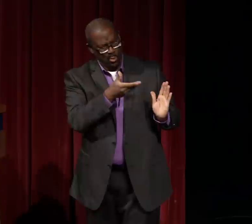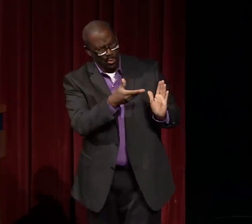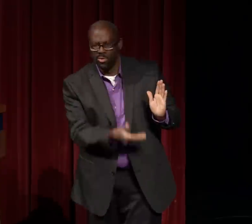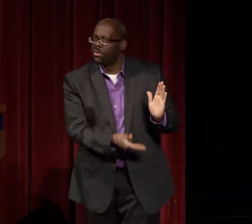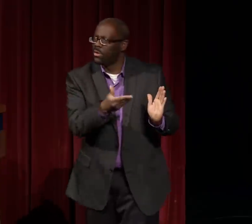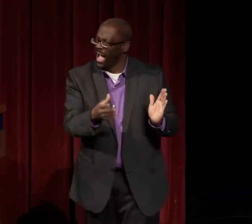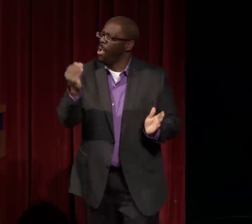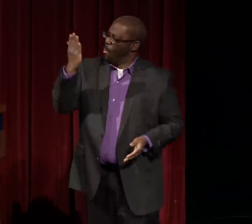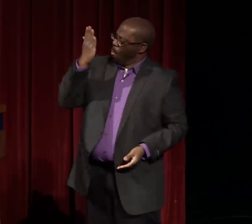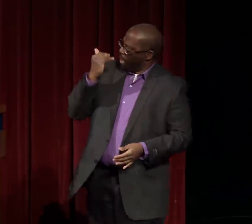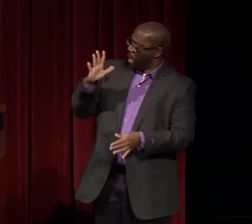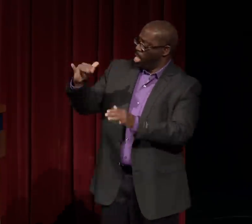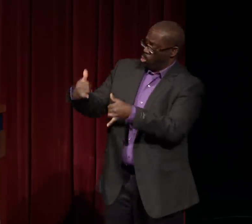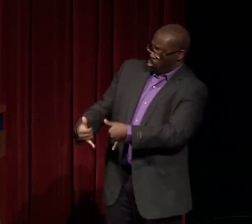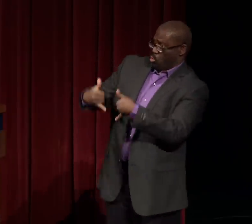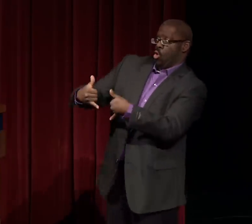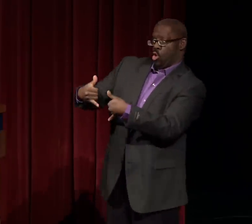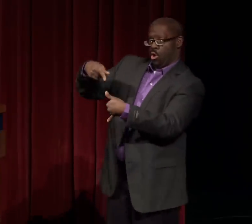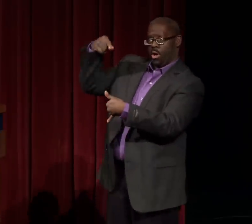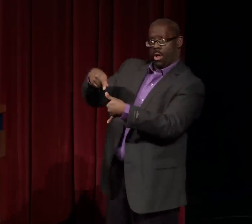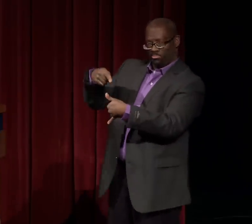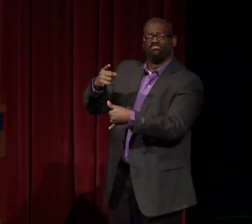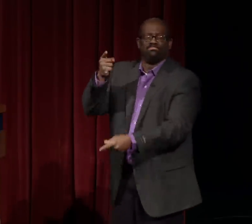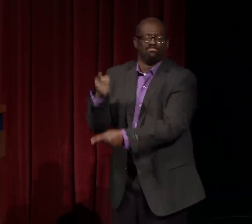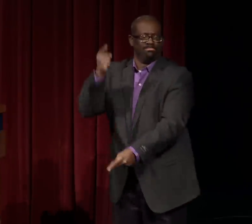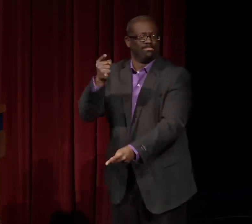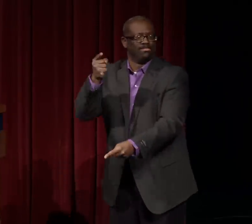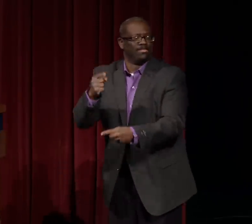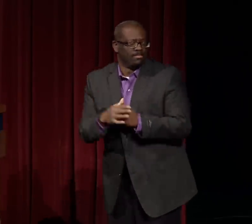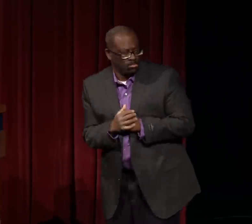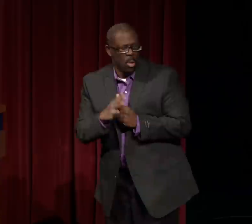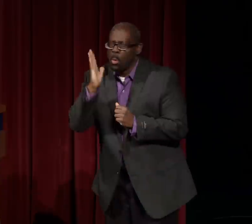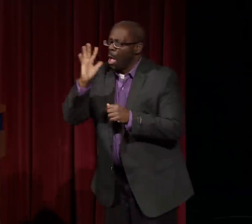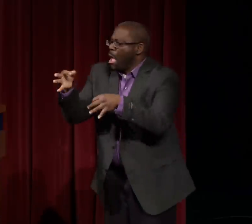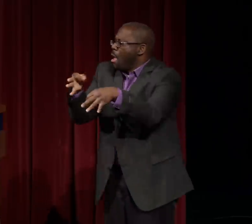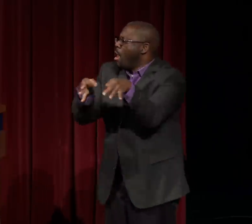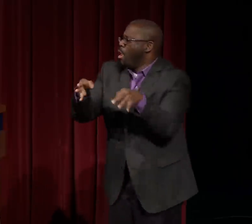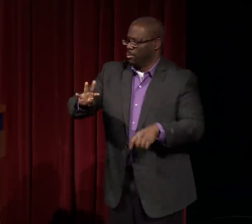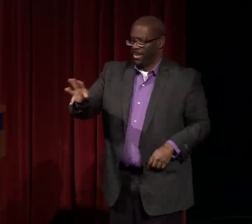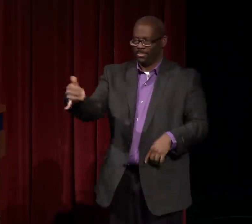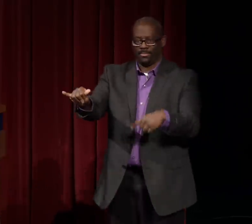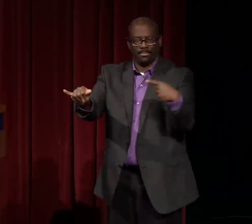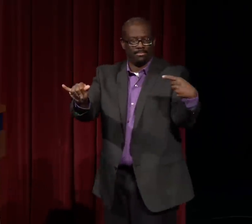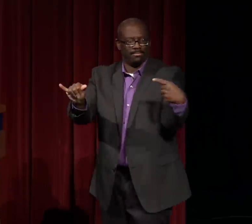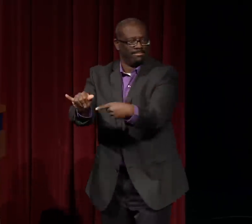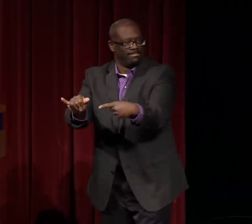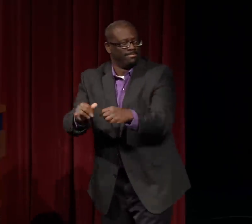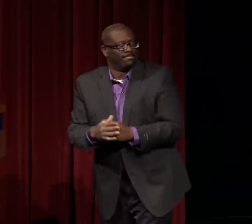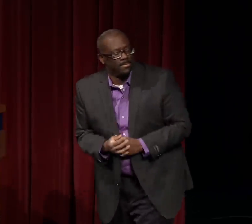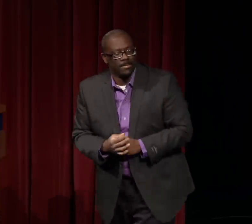to introduce Nathie Marbury to the world, so I feel like it's an appropriate time